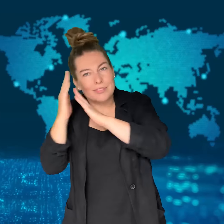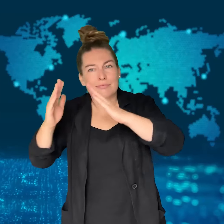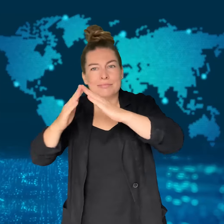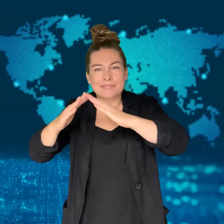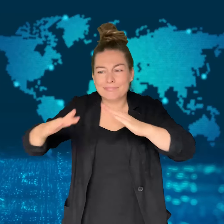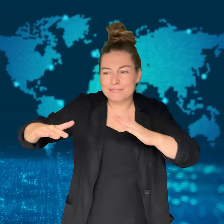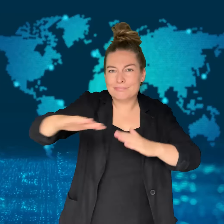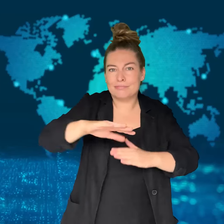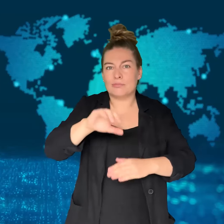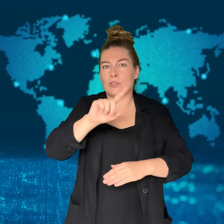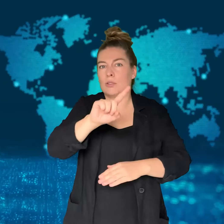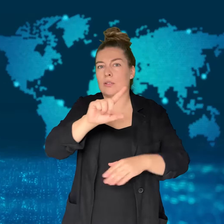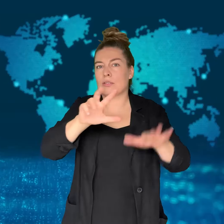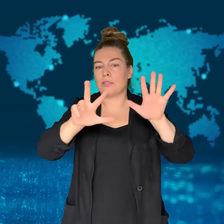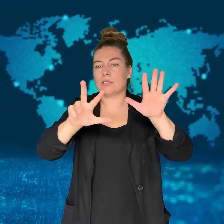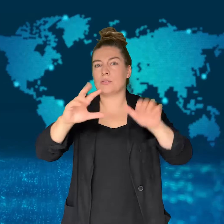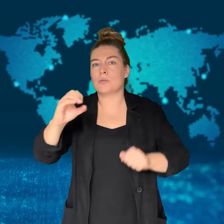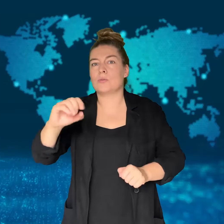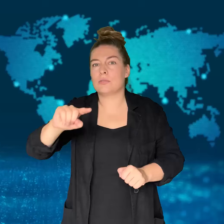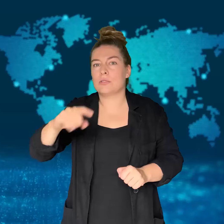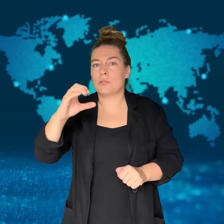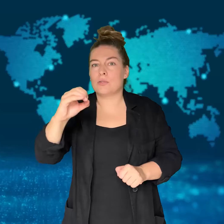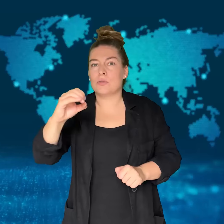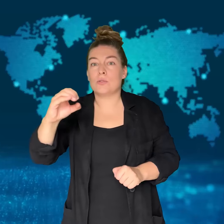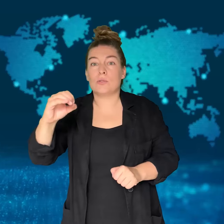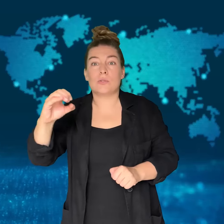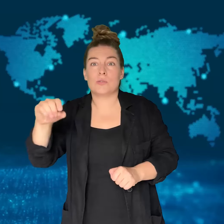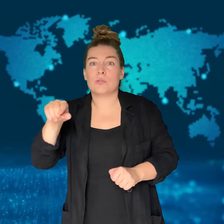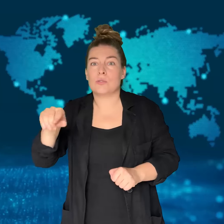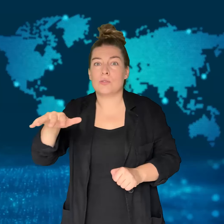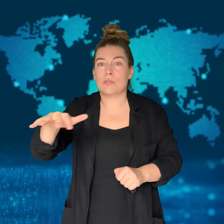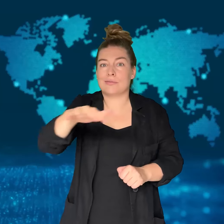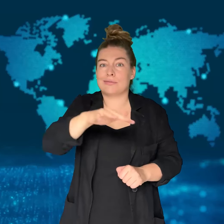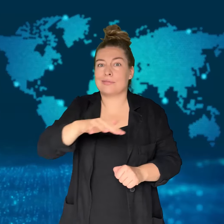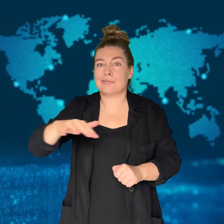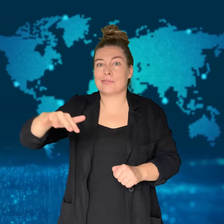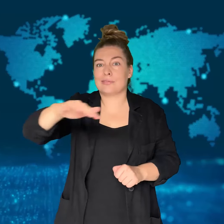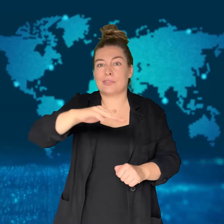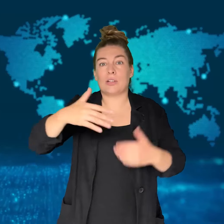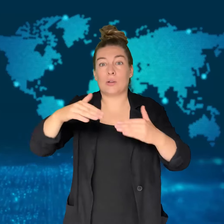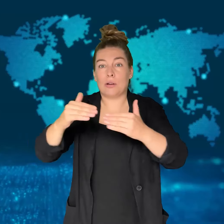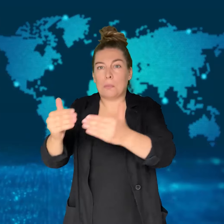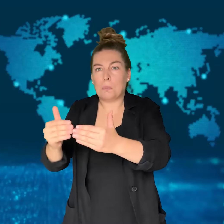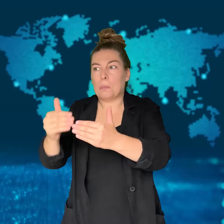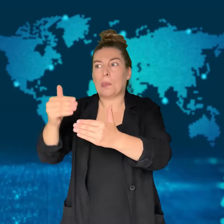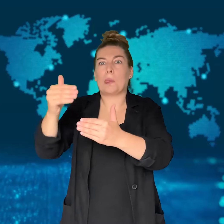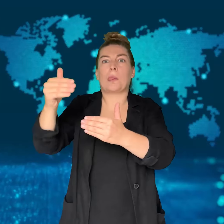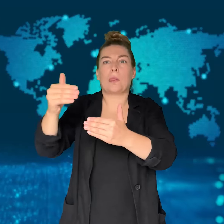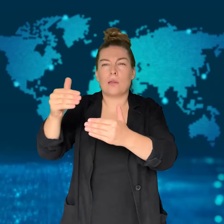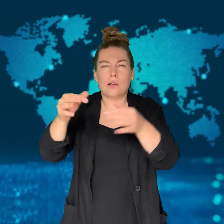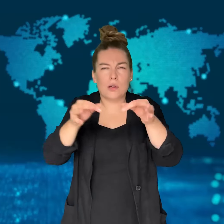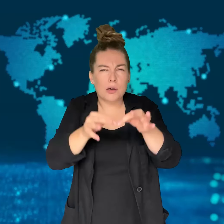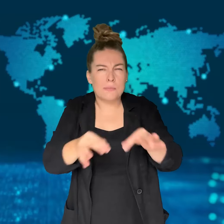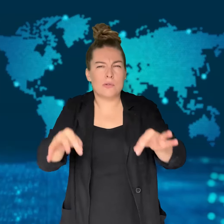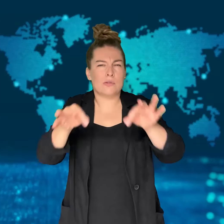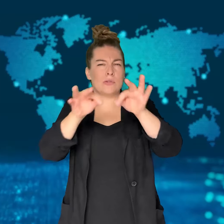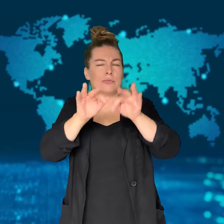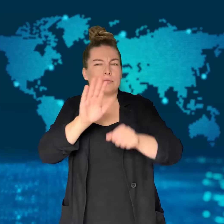It is across the bay from an important Russian submarine base.